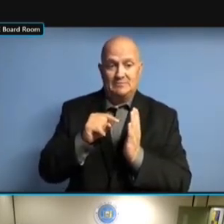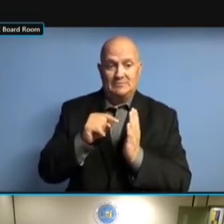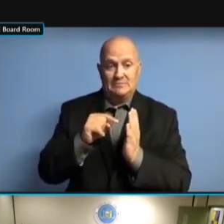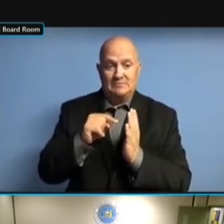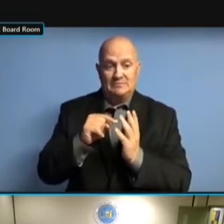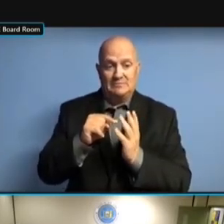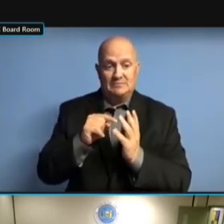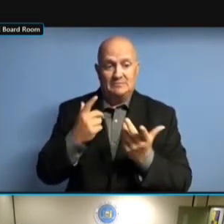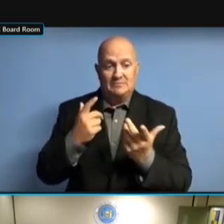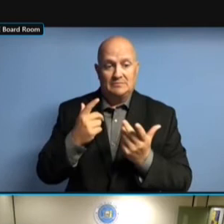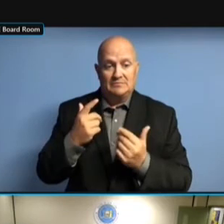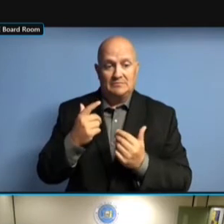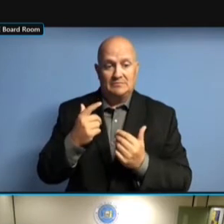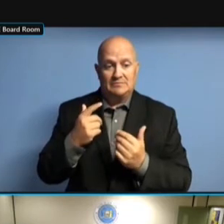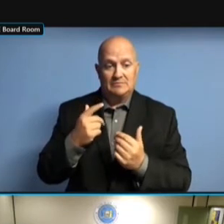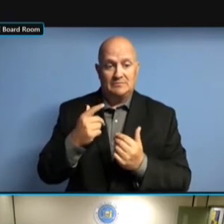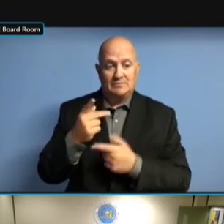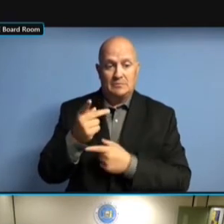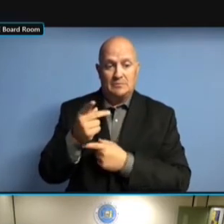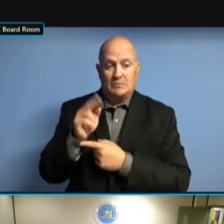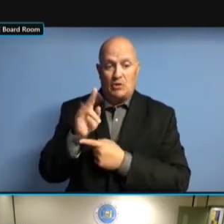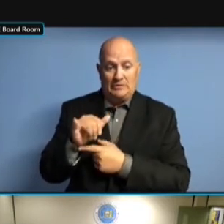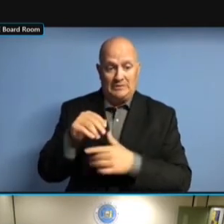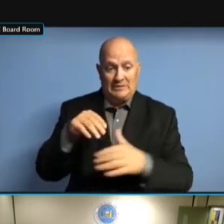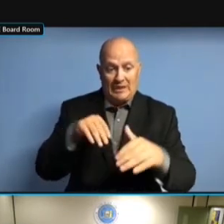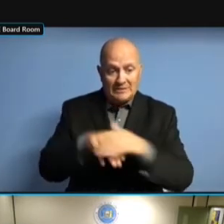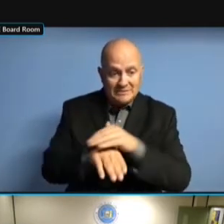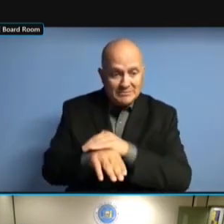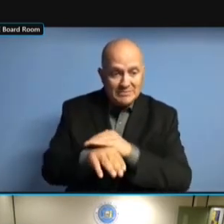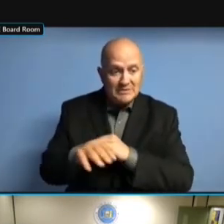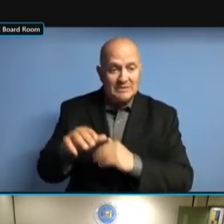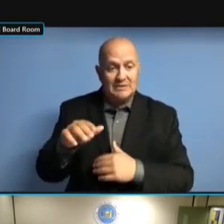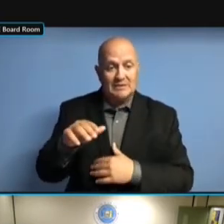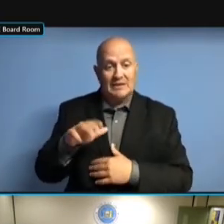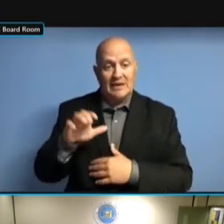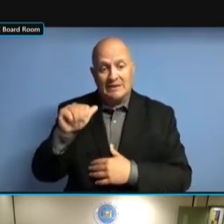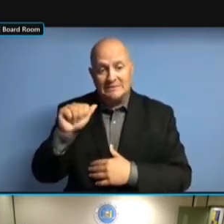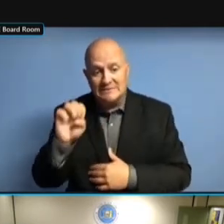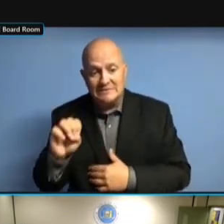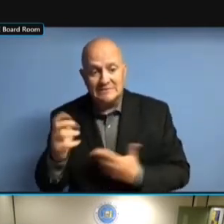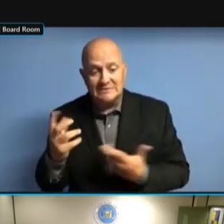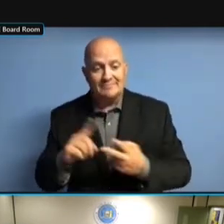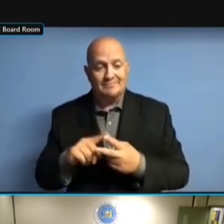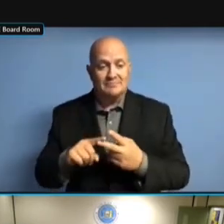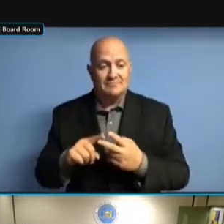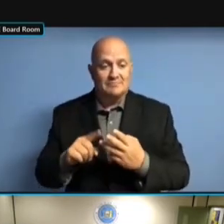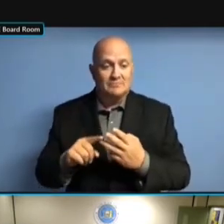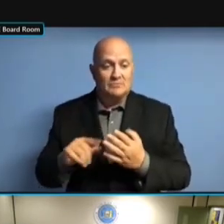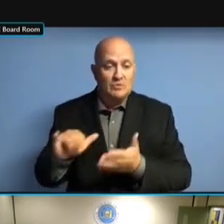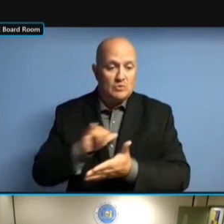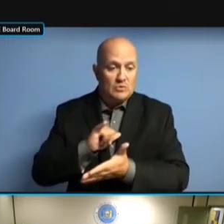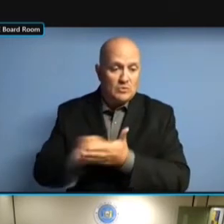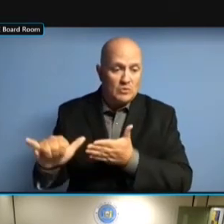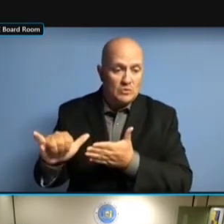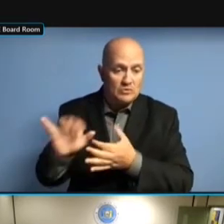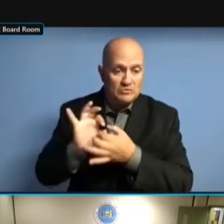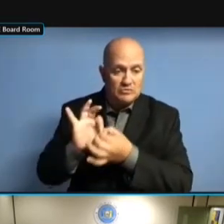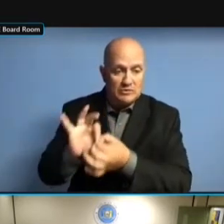ACCESSIBLE ABSENTEE CASES, AND THE WESTERN NEW YORK ACCESSIBLE ABSENTEE CASES, AND THE WESTERN NEW YORK ABSENTEE THE WESTERN NEW YORK ABSENTEE THE WESTERN NEW YORK ABSENTEE BALLOT THE WESTERN NEW YORK ABSENTEE BALLOT ILLNESS THE WESTERN NEW YORK ABSENTEE BALLOT ILLNESS CASES. BALLOT ILLNESS CASES. BALLOT ILLNESS CASES. THEY'RE BALLOT ILLNESS CASES. THEY'RE ALL BALLOT ILLNESS CASES. THEY'RE ALL MOVING BALLOT ILLNESS CASES. THEY'RE ALL MOVING FORWARD. THEY'RE ALL MOVING FORWARD. THEY'RE ALL MOVING FORWARD. WE'VE THEY'RE ALL MOVING FORWARD. WE'VE ASSISTED THEY'RE ALL MOVING FORWARD. WE'VE ASSISTED THE